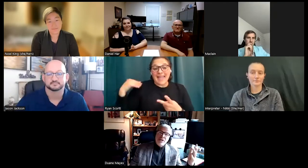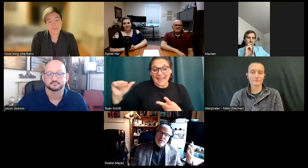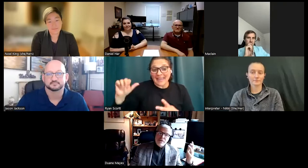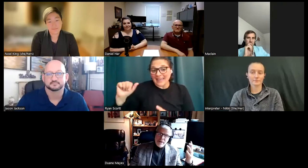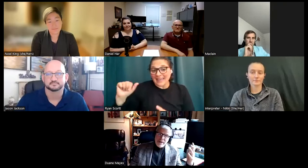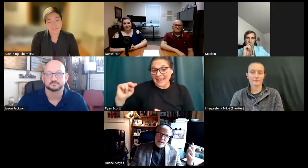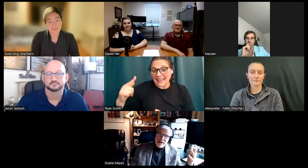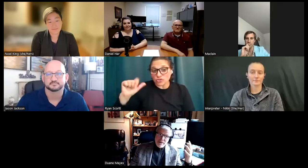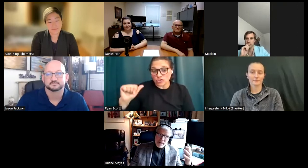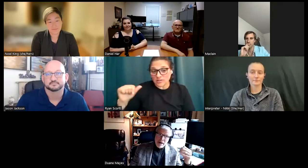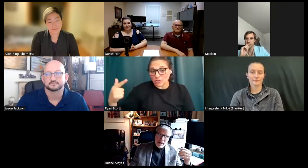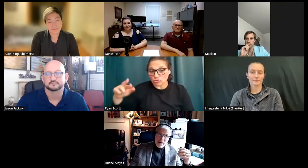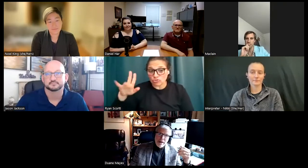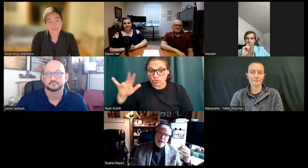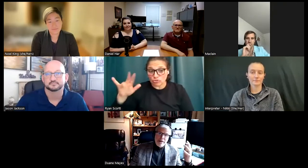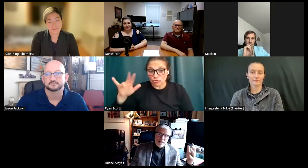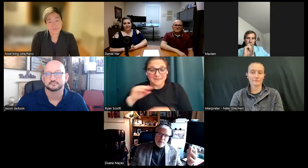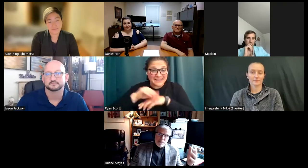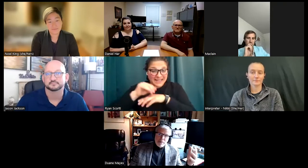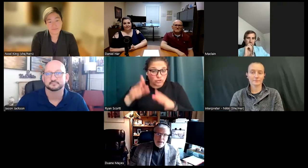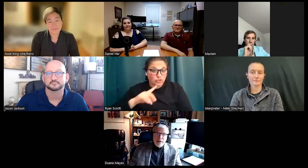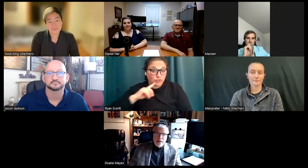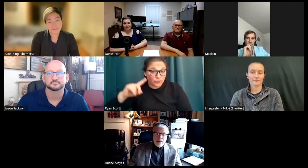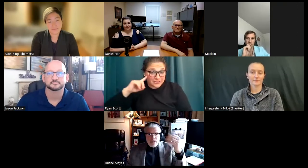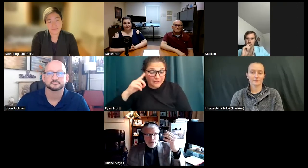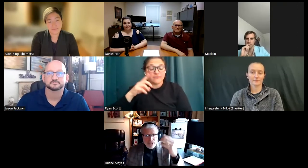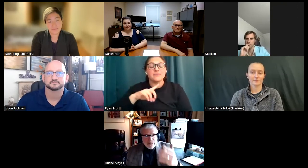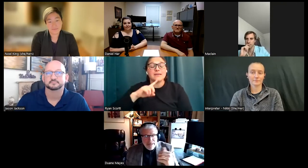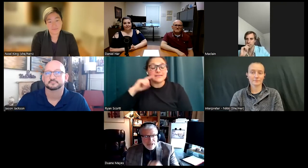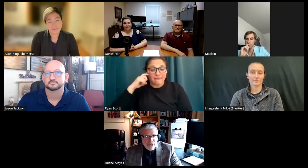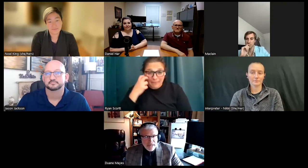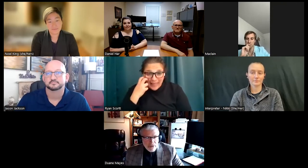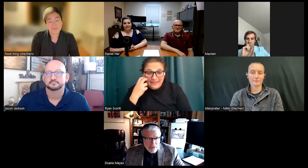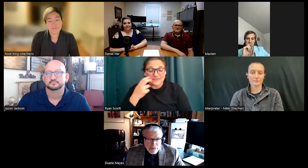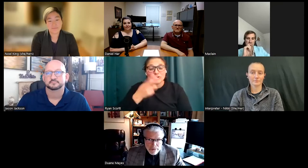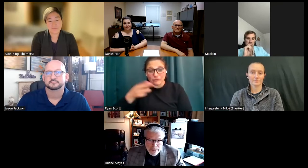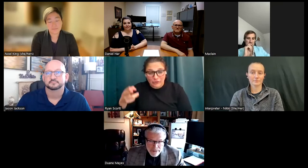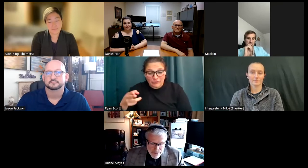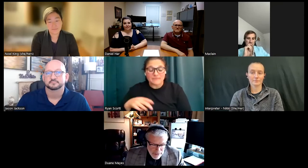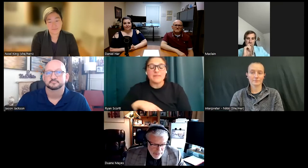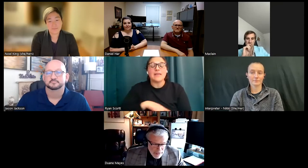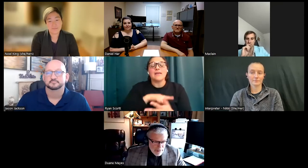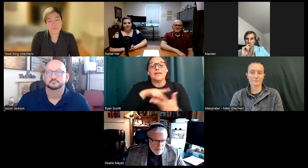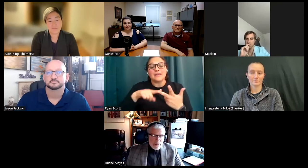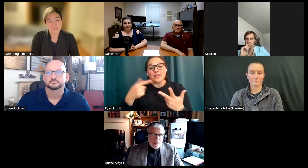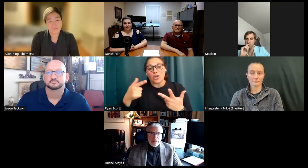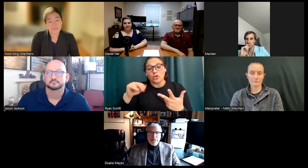Counselor for the deaf hard of hearing/deaf blind to Gina Bastian who is the